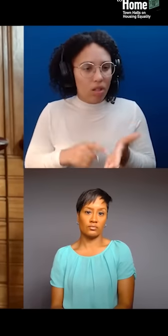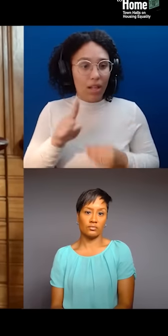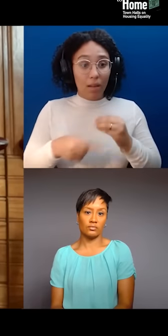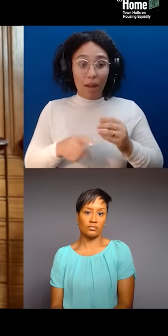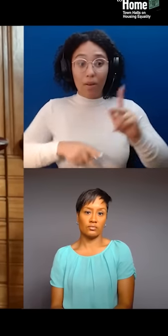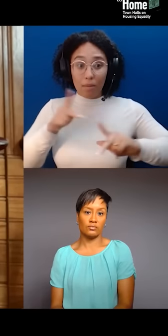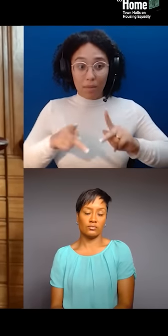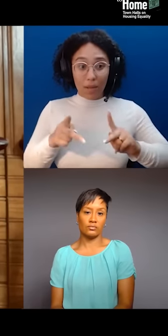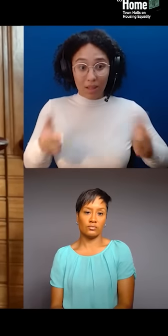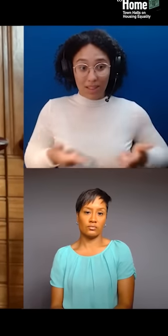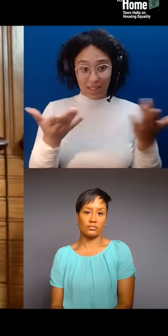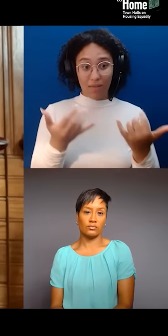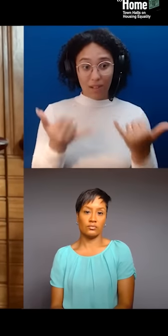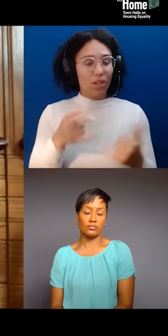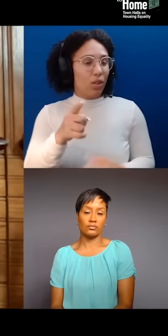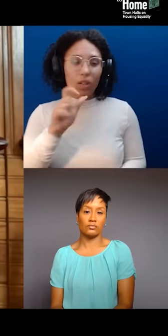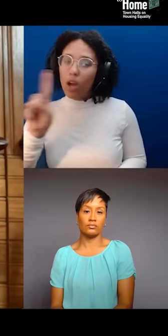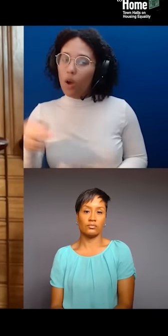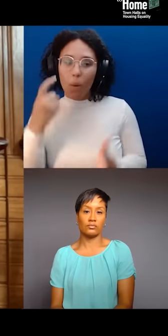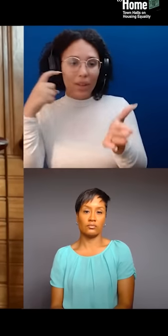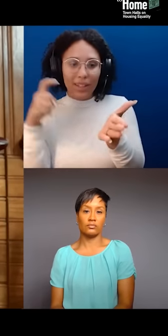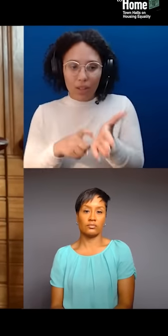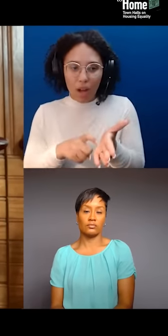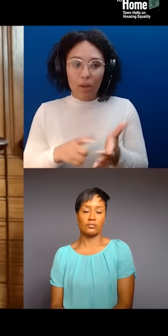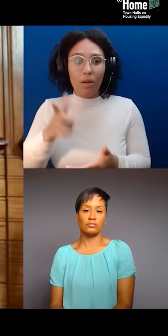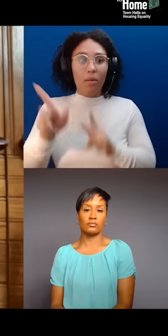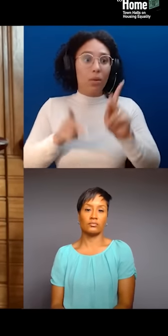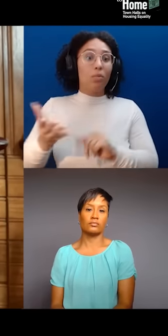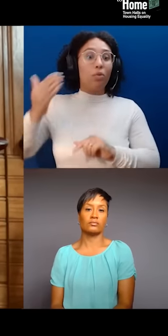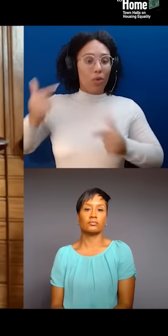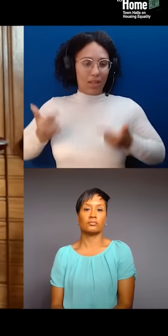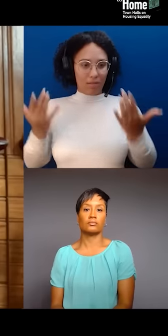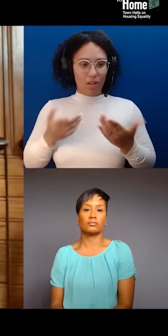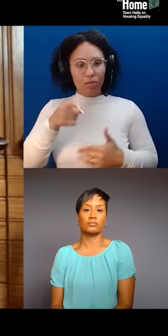For me, that might be the beginnings of what we might consider for native folks